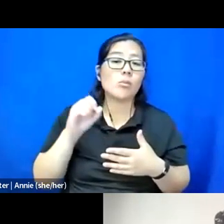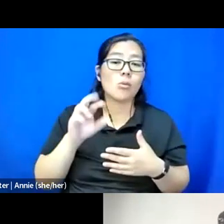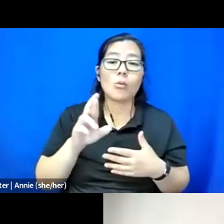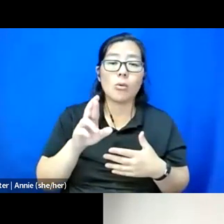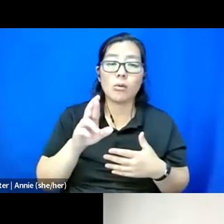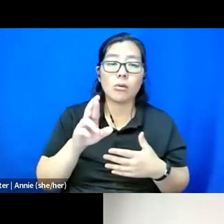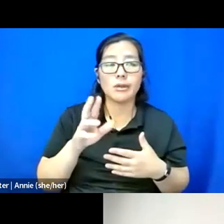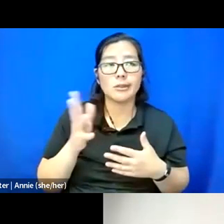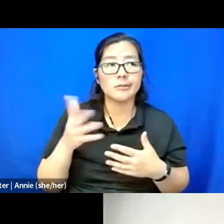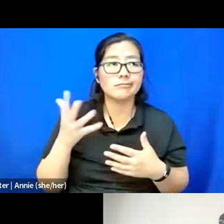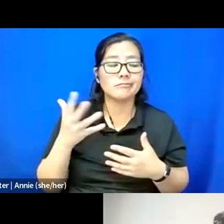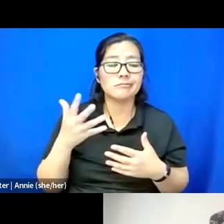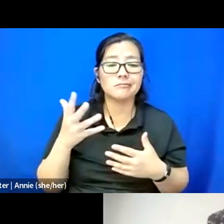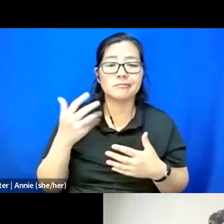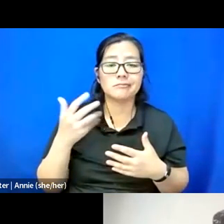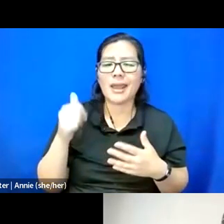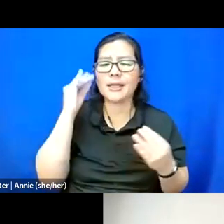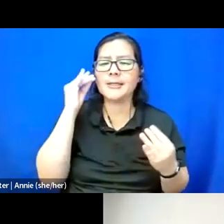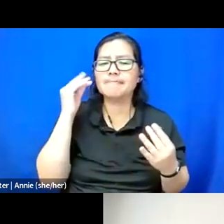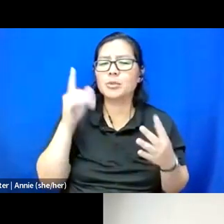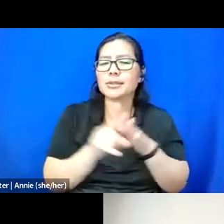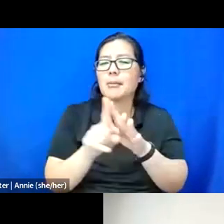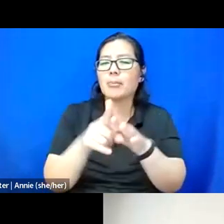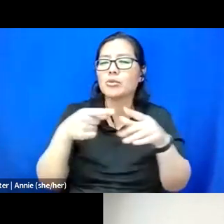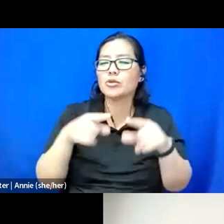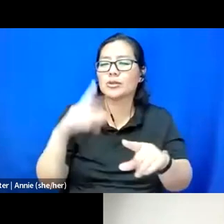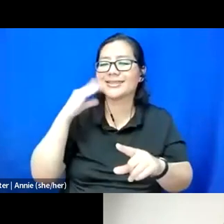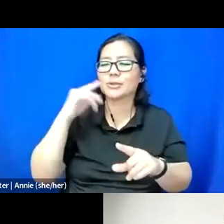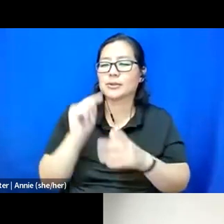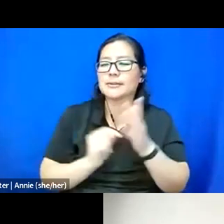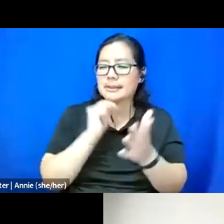you know, any reflections on what's come up for you in this time that we've had together.